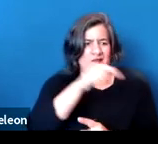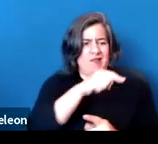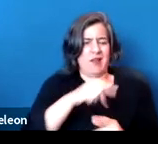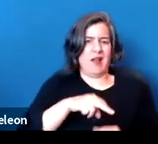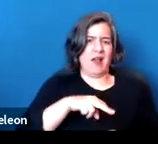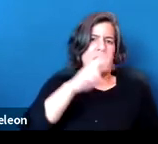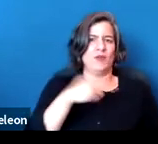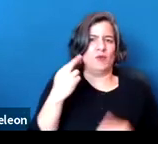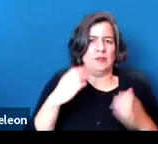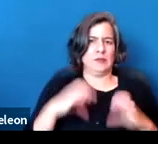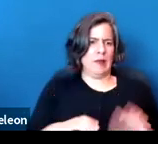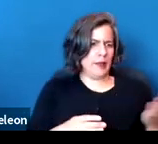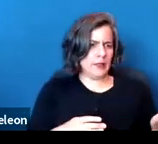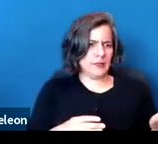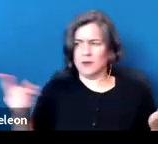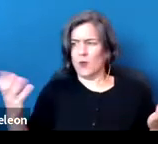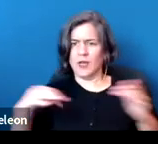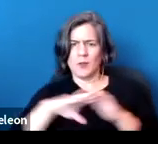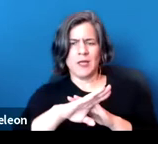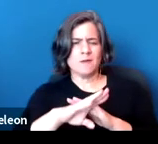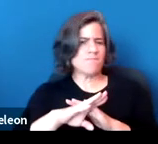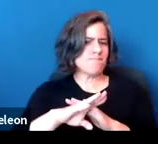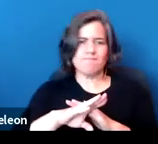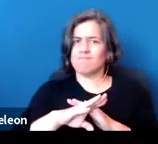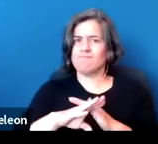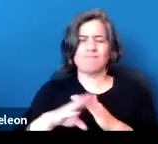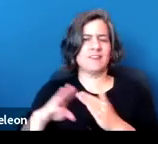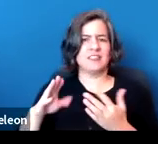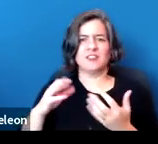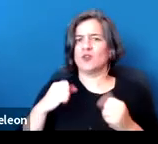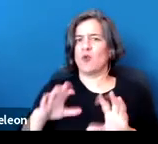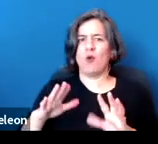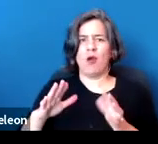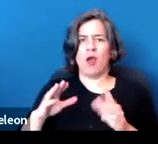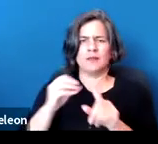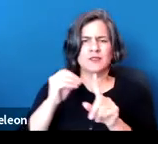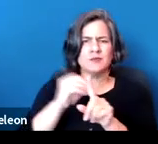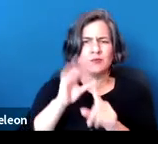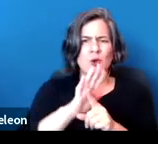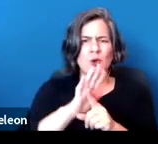for example, how to avoid any unnecessary or extended exposure to other people,